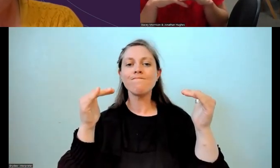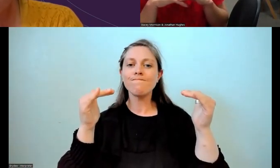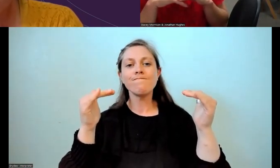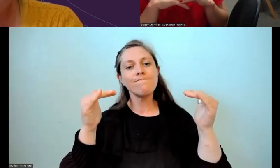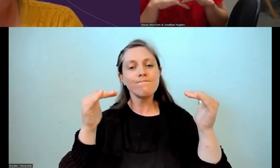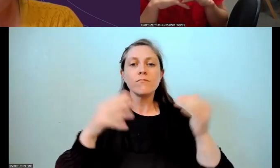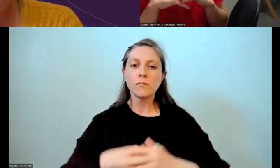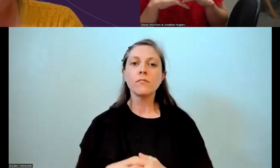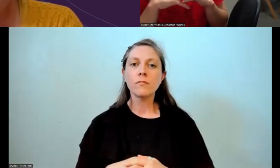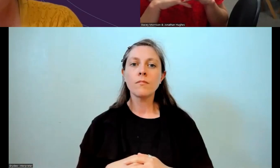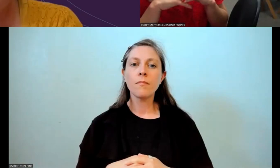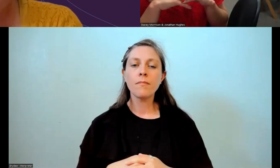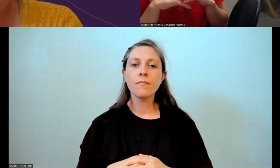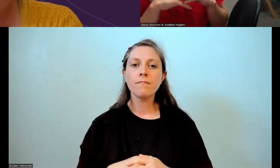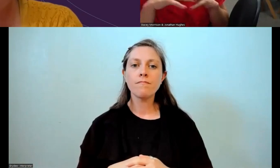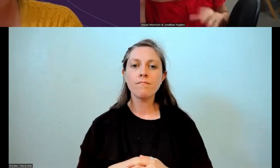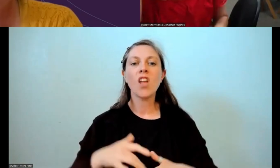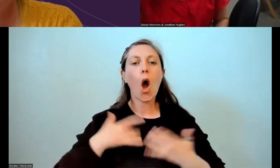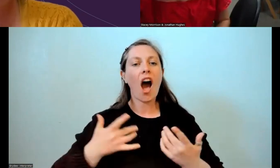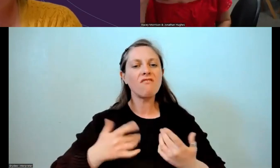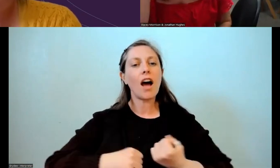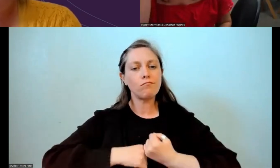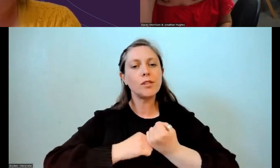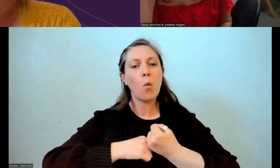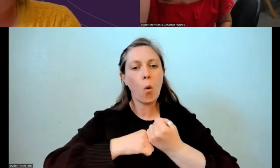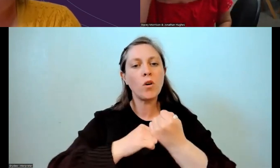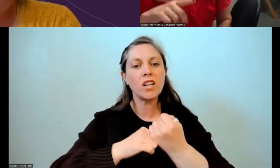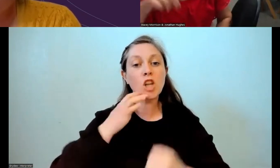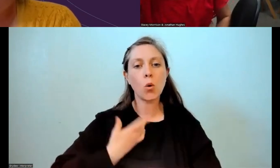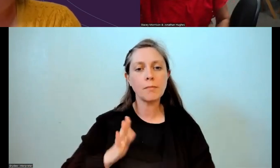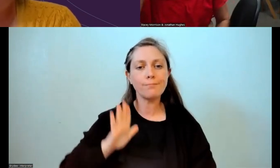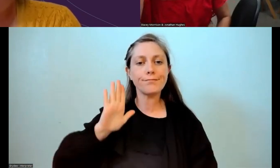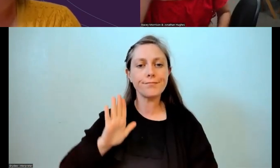it's been something that I have felt supported in. So, I'm not just always the Māori voice going this and that.